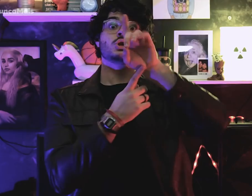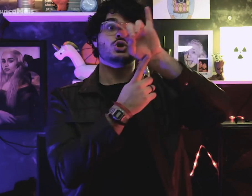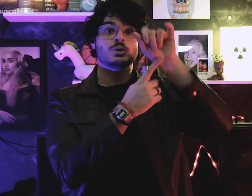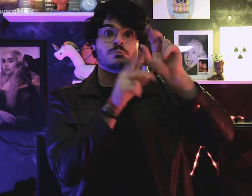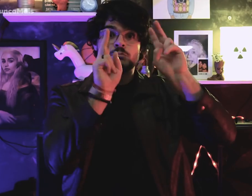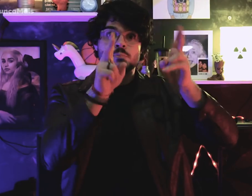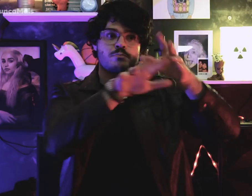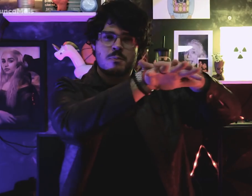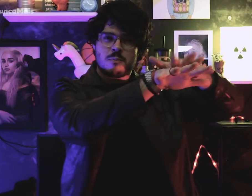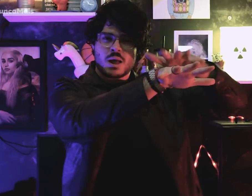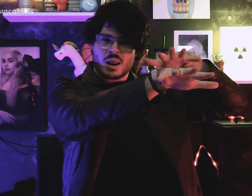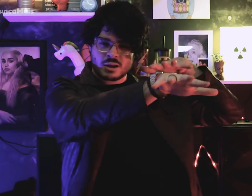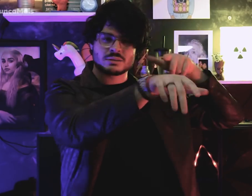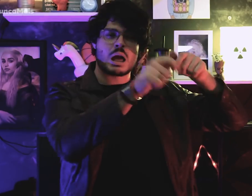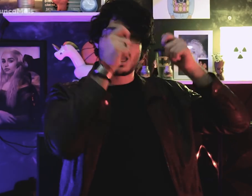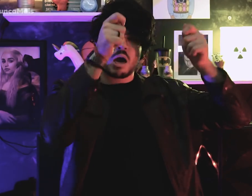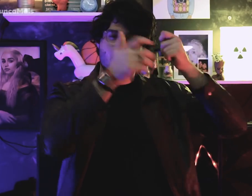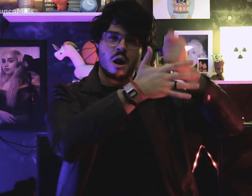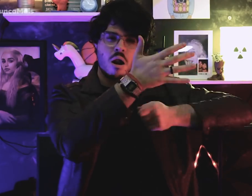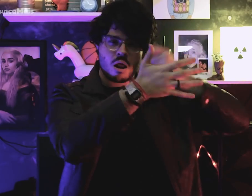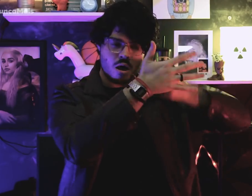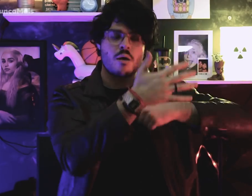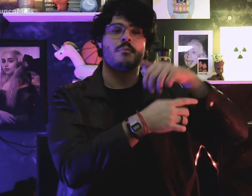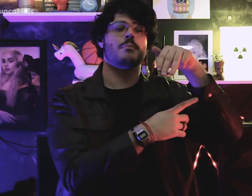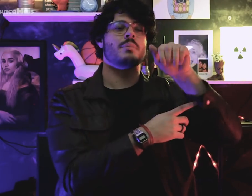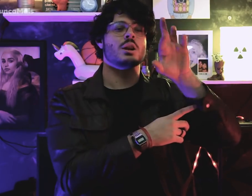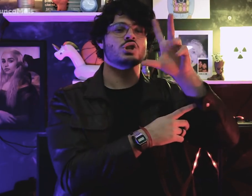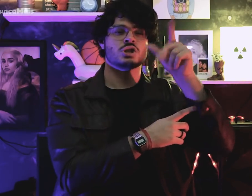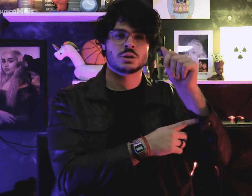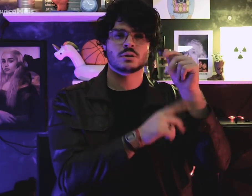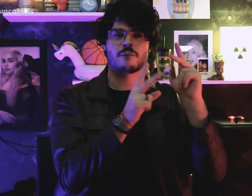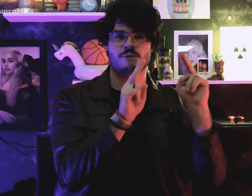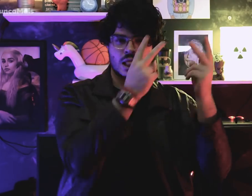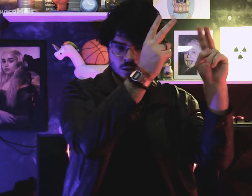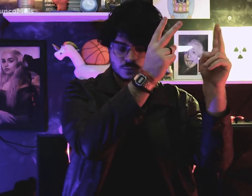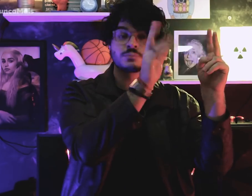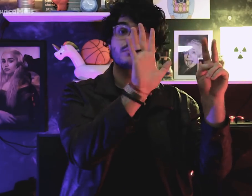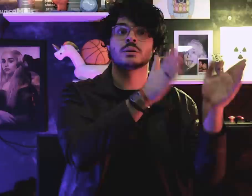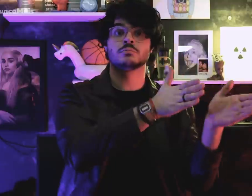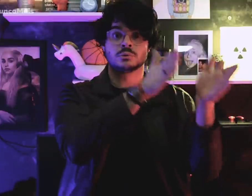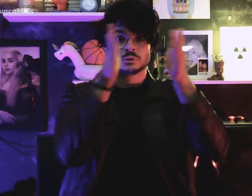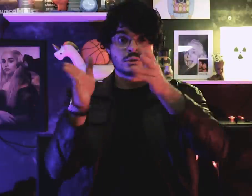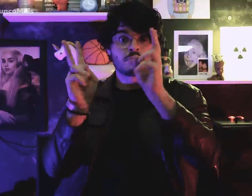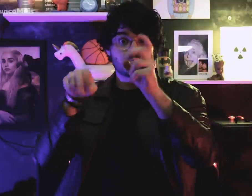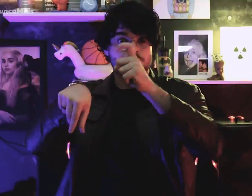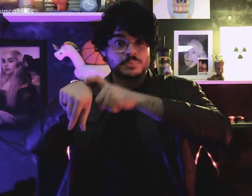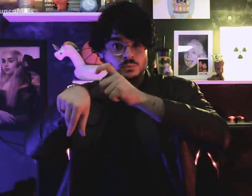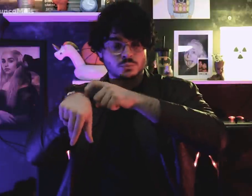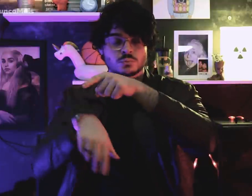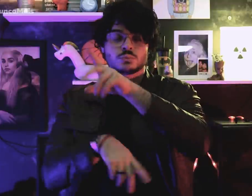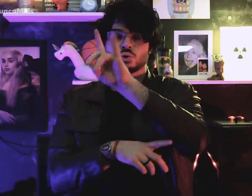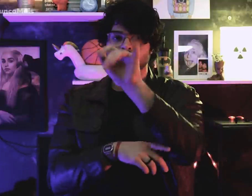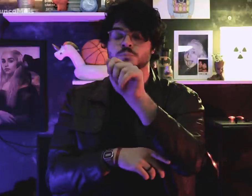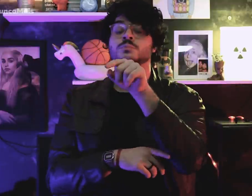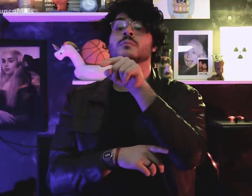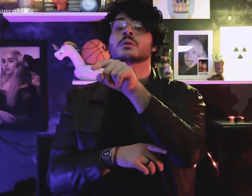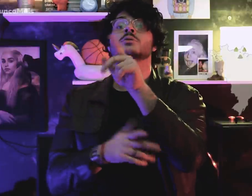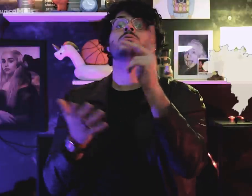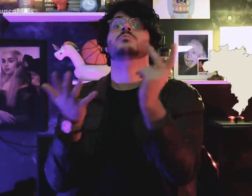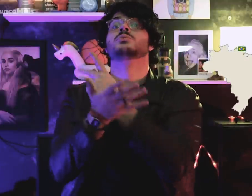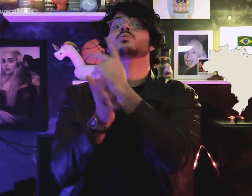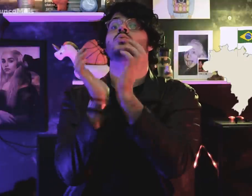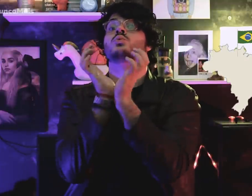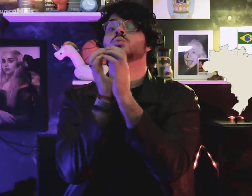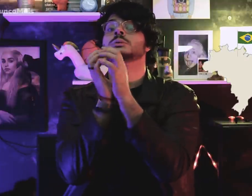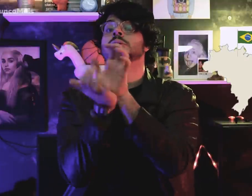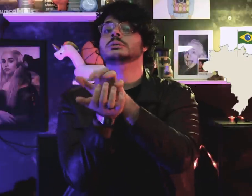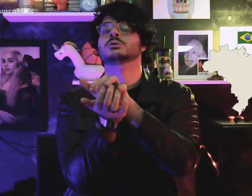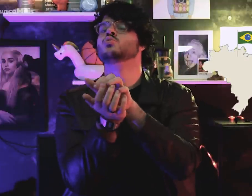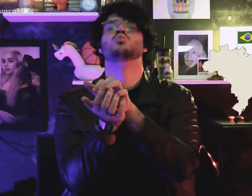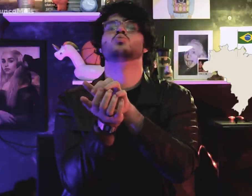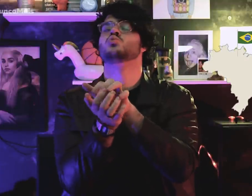On the same day as the Victory Marches in Recife-PE,